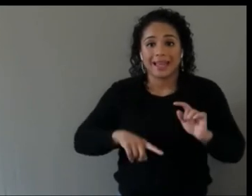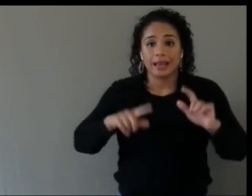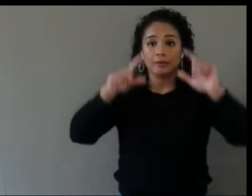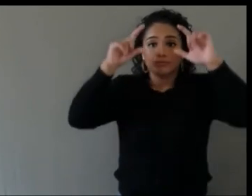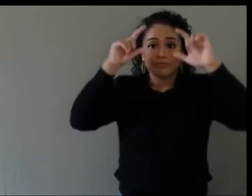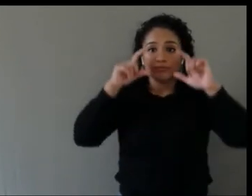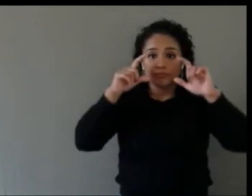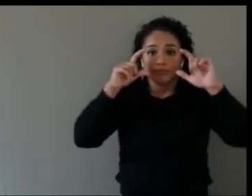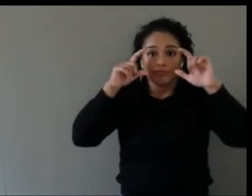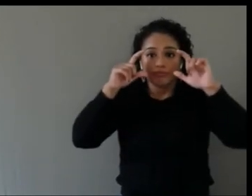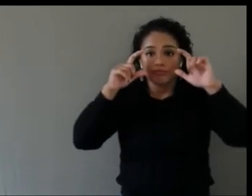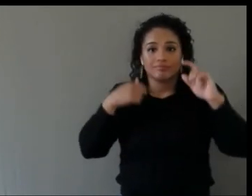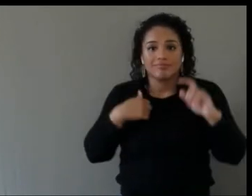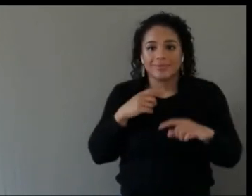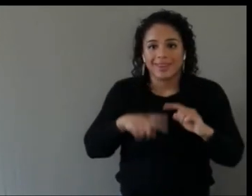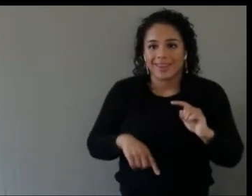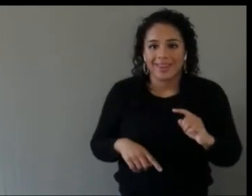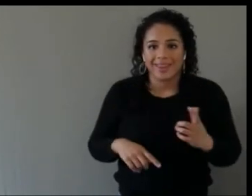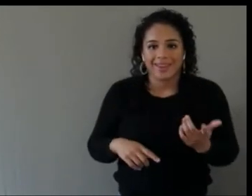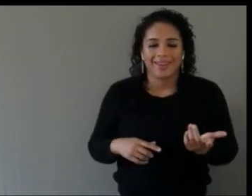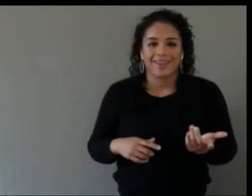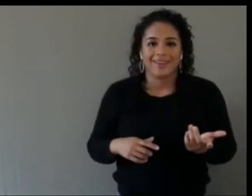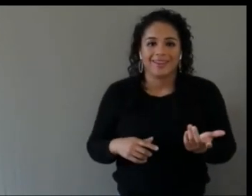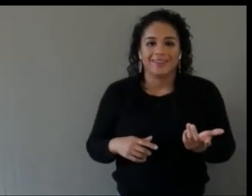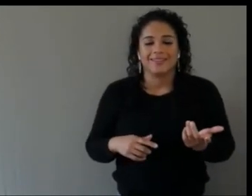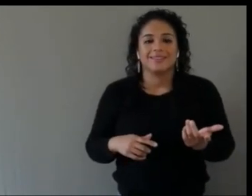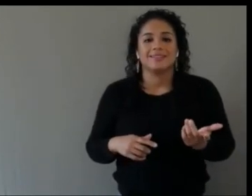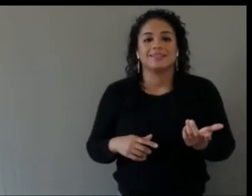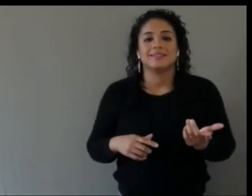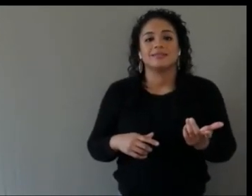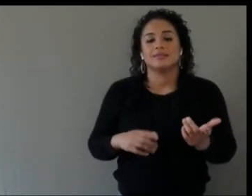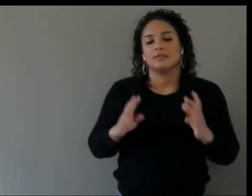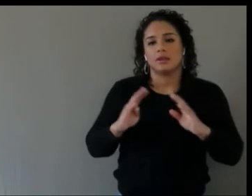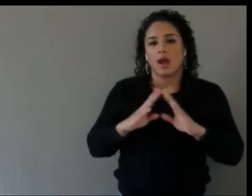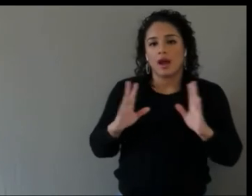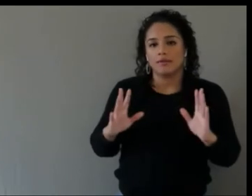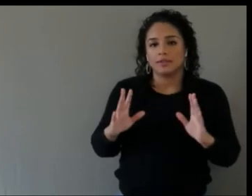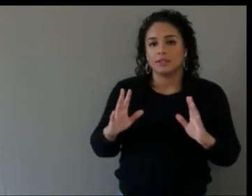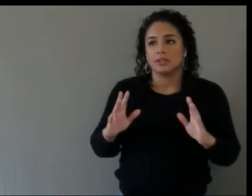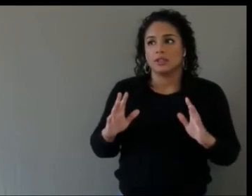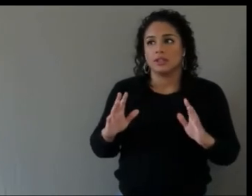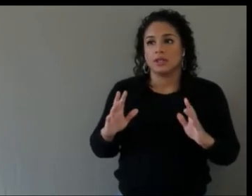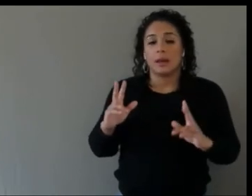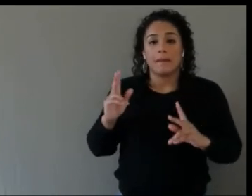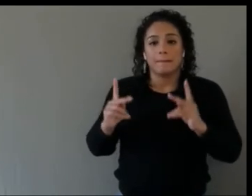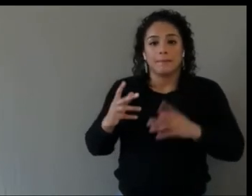So I mean, obviously everyone, you know, in the industry is you know, especially the engineers